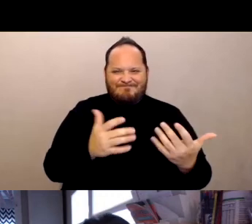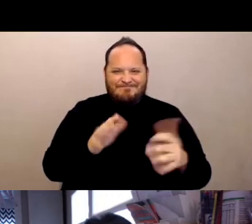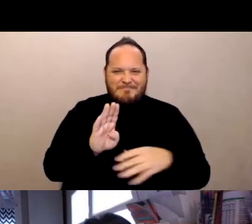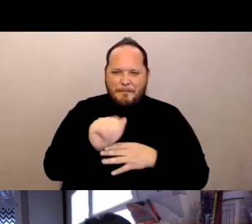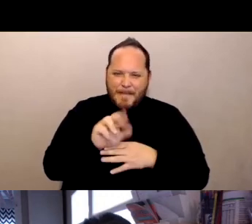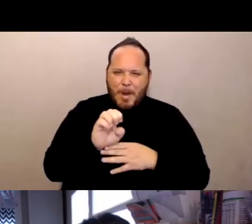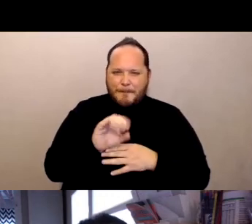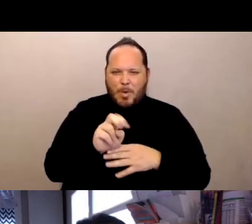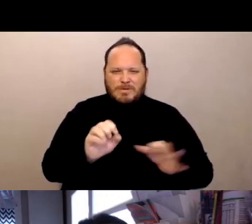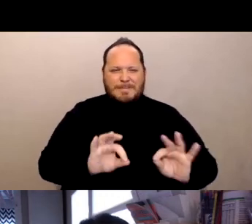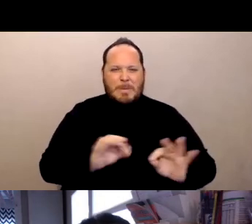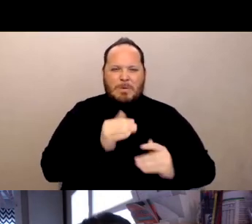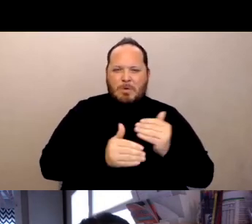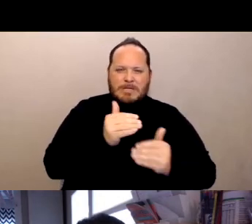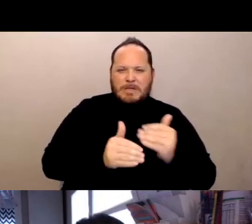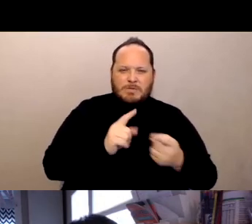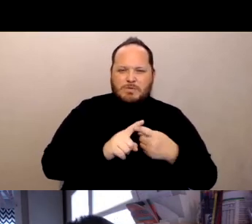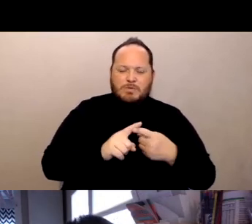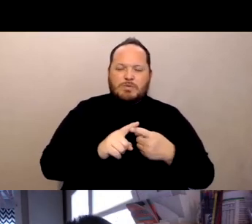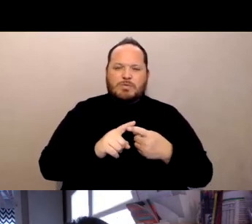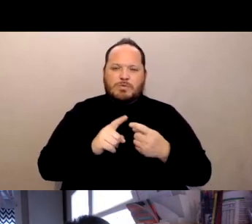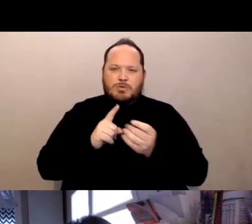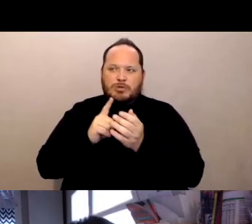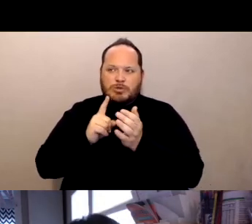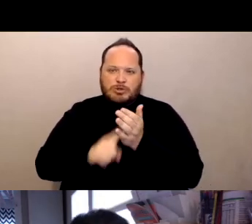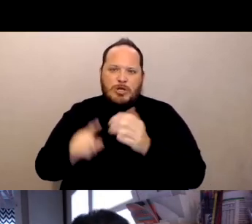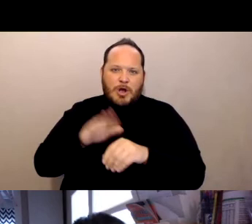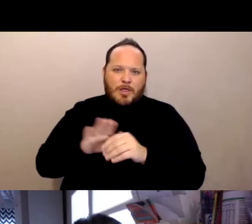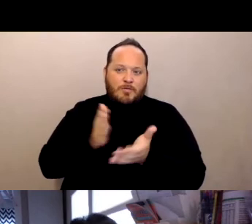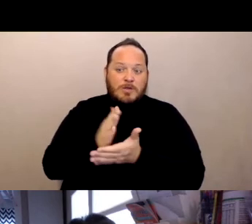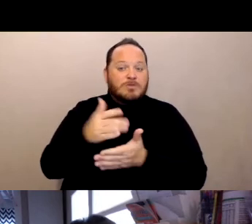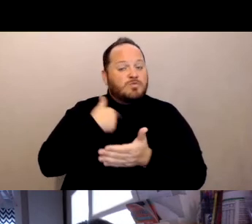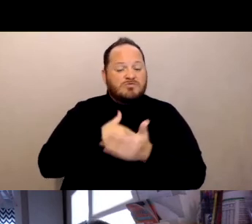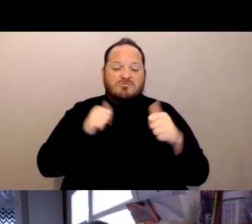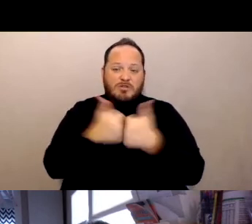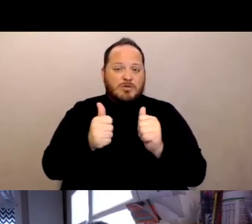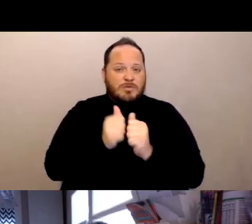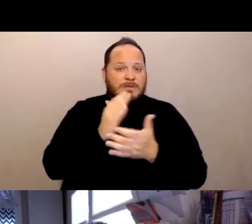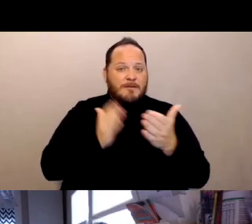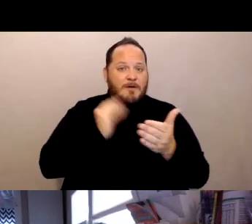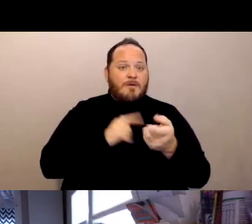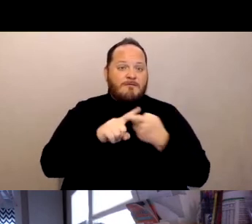So we challenged it along with some of our friends and we got a good ruling, unfortunately, I think a lot.